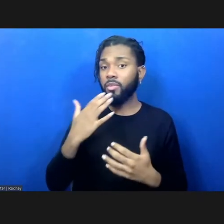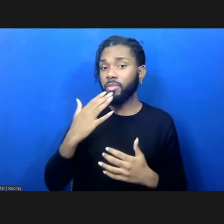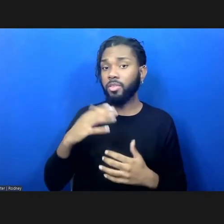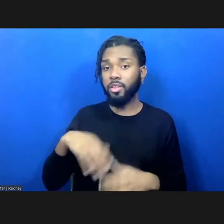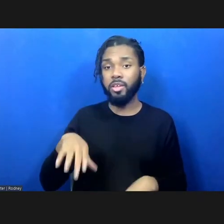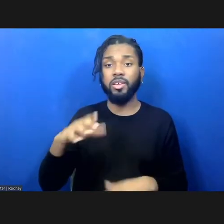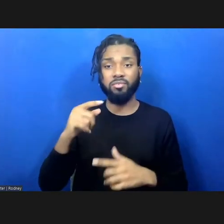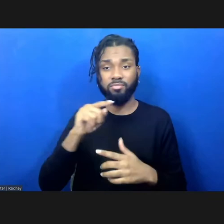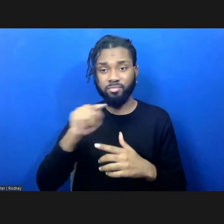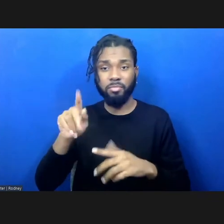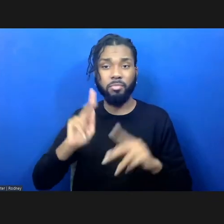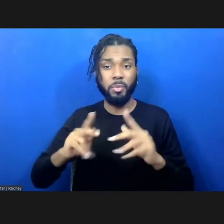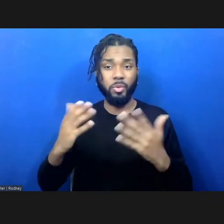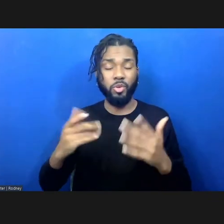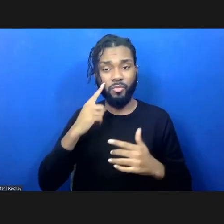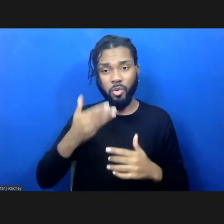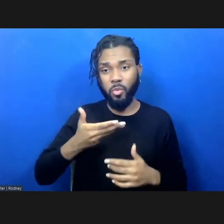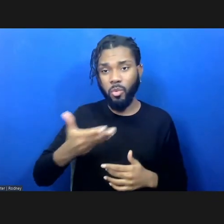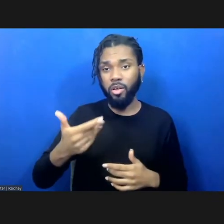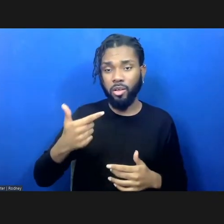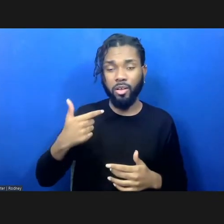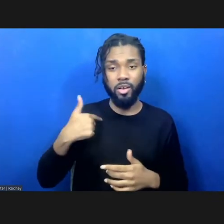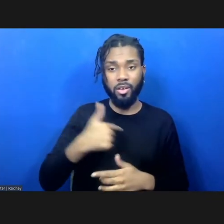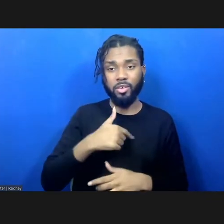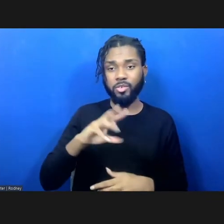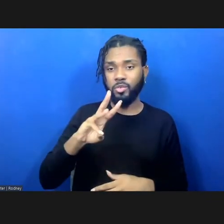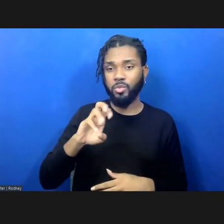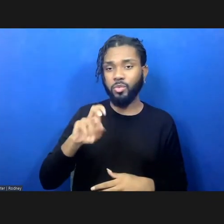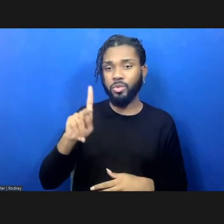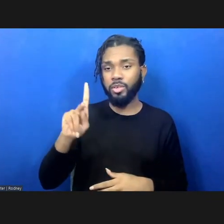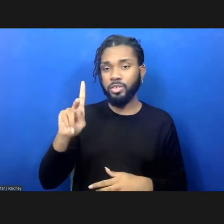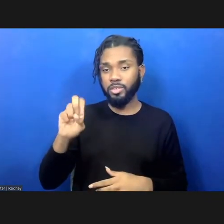gracious invitation for Weeksville Heritage Center to be a co-presenter in